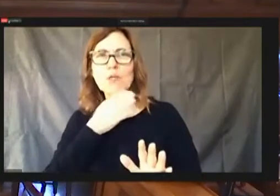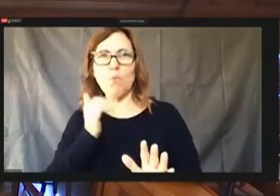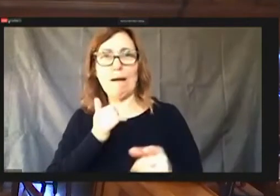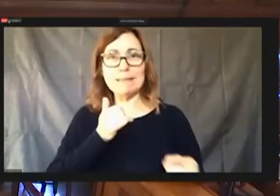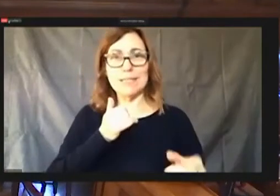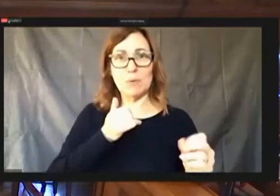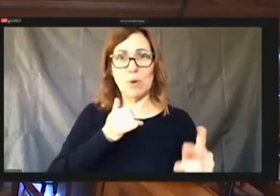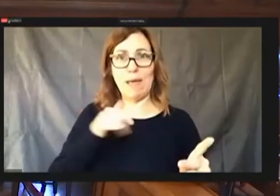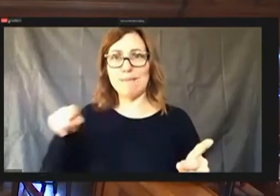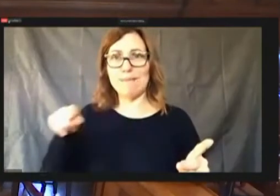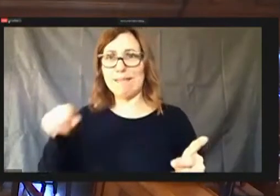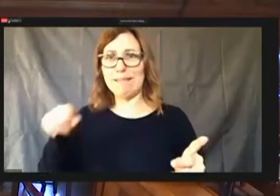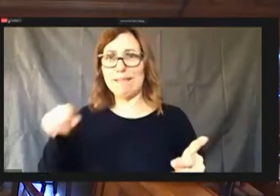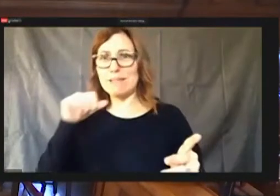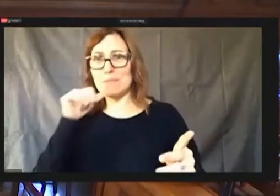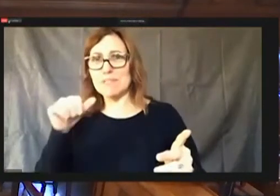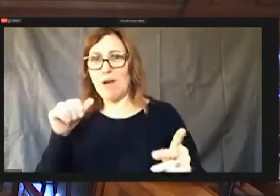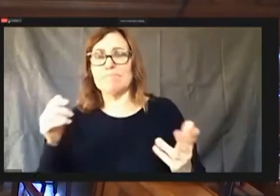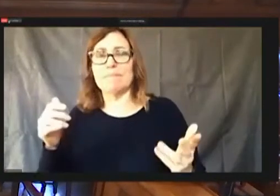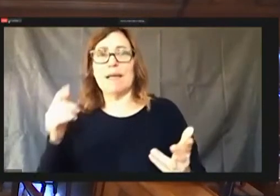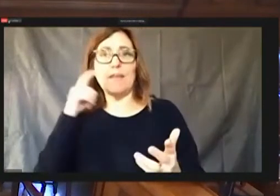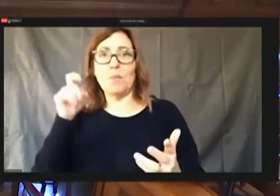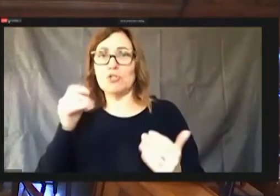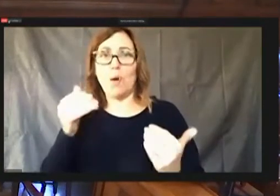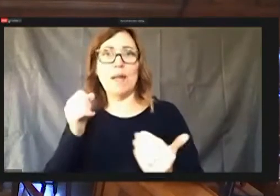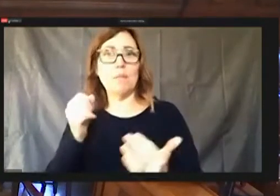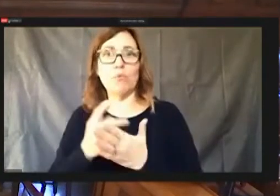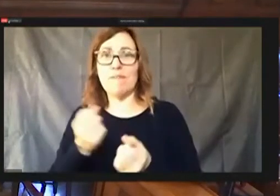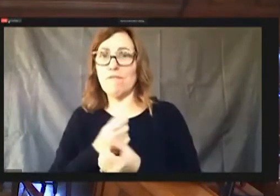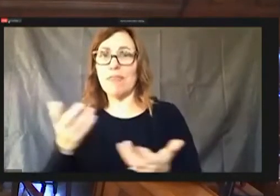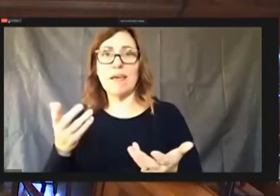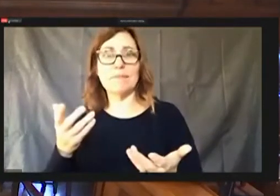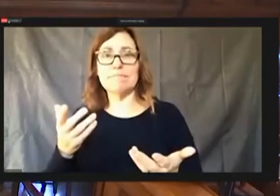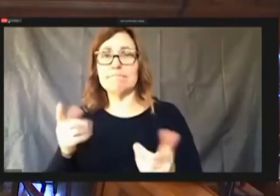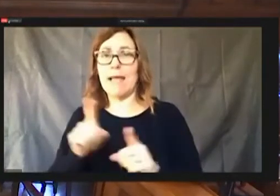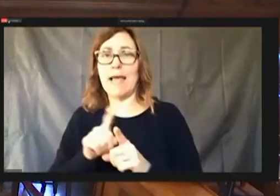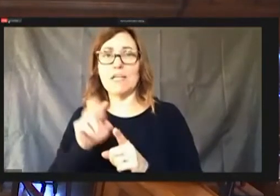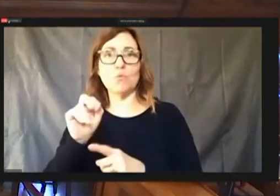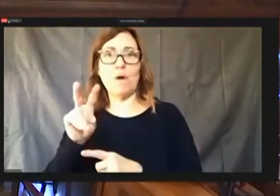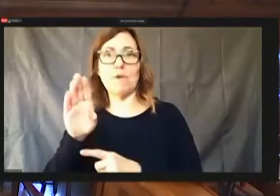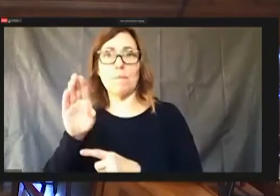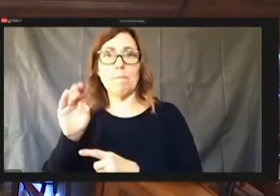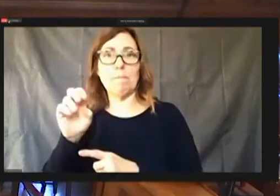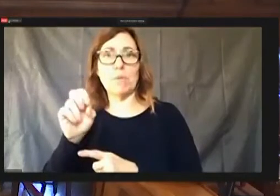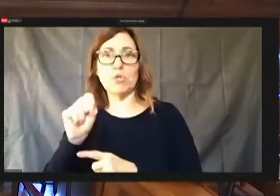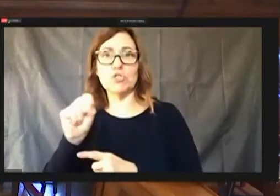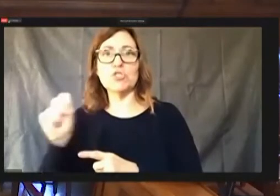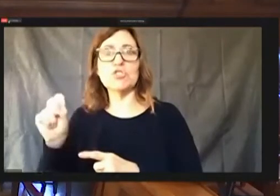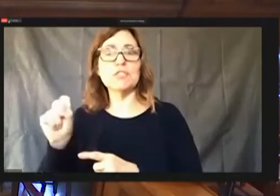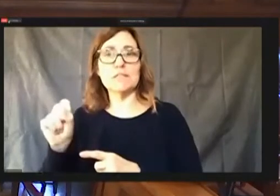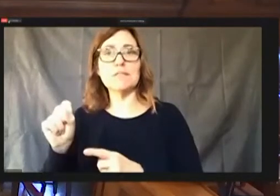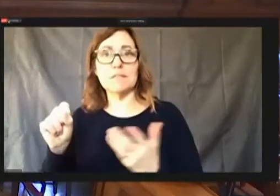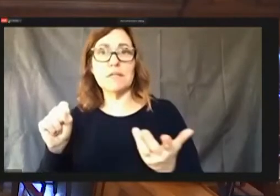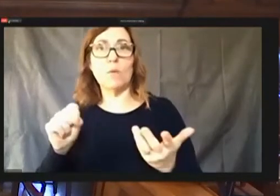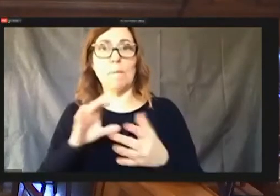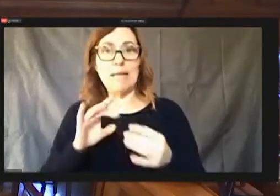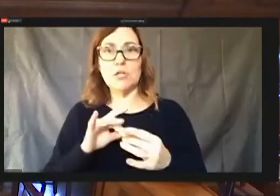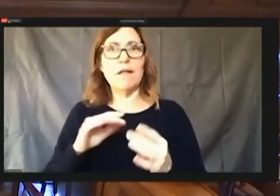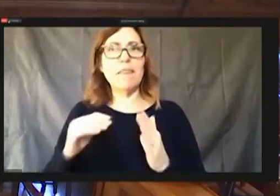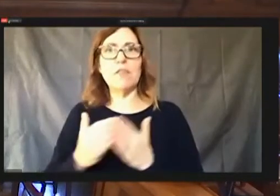we should just approve everything as Reverend Burgess mentioned, the new mayor will probably open the budget again reopen the budget when he gets here, and then we